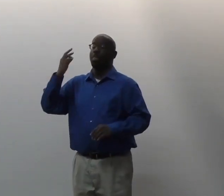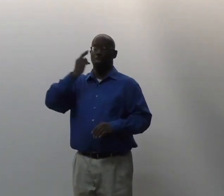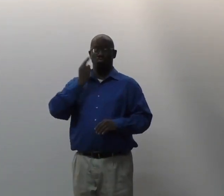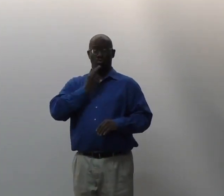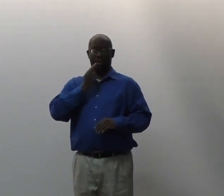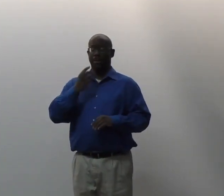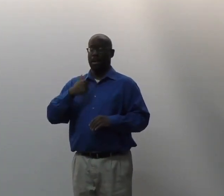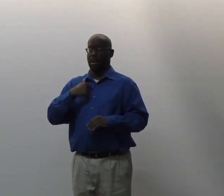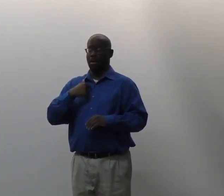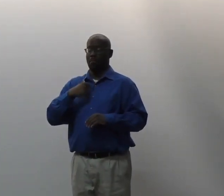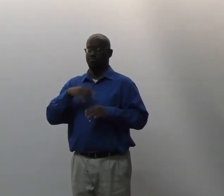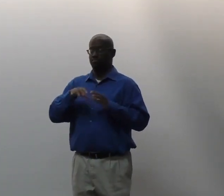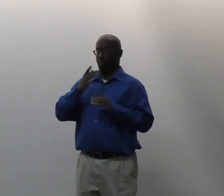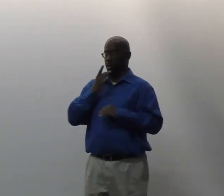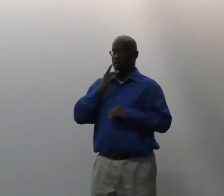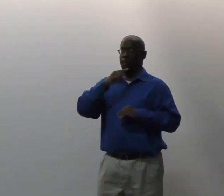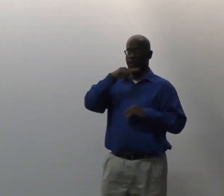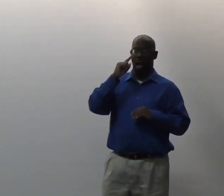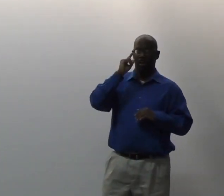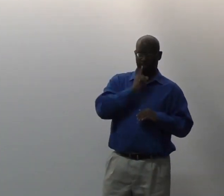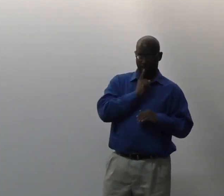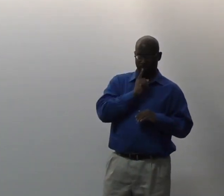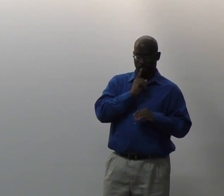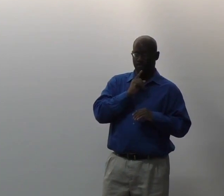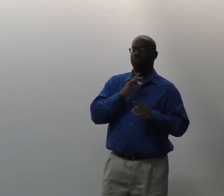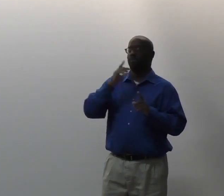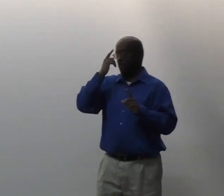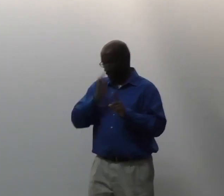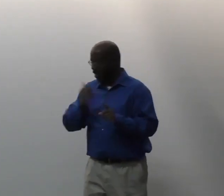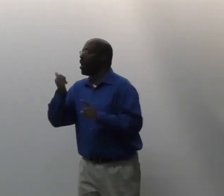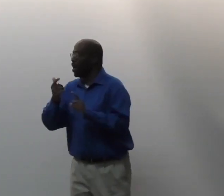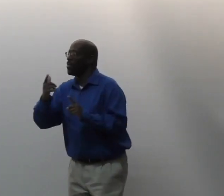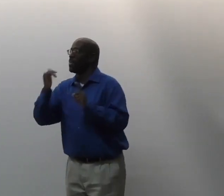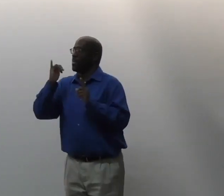Hold on one second. So why I would say Black and then deaf